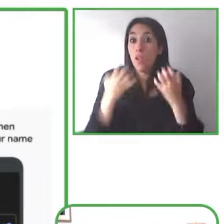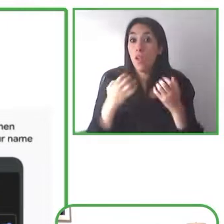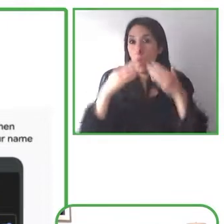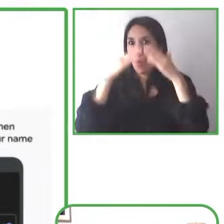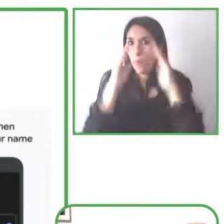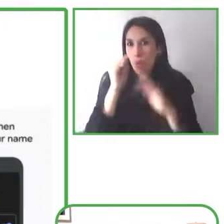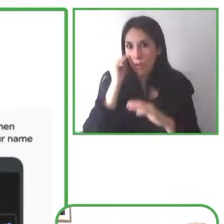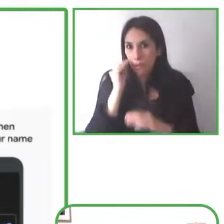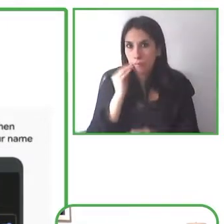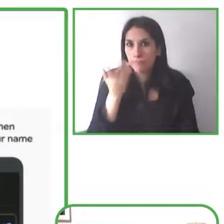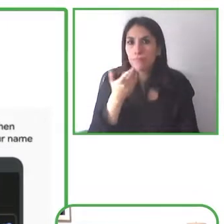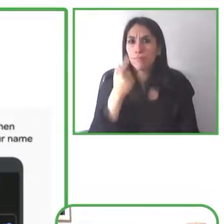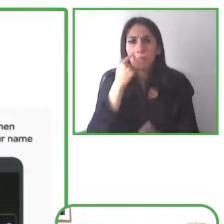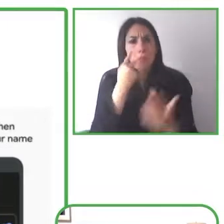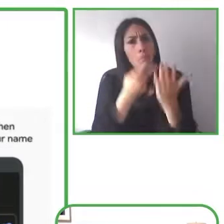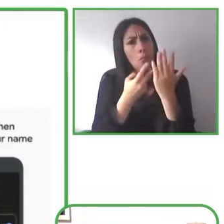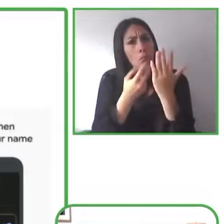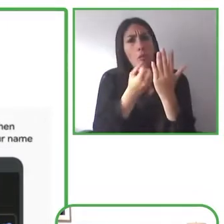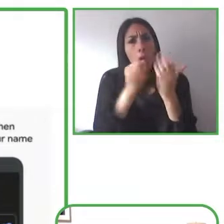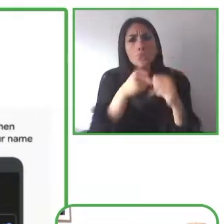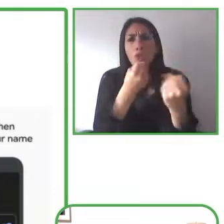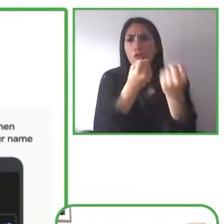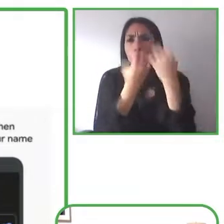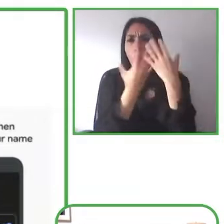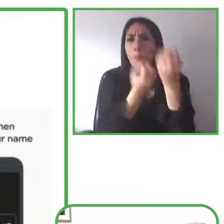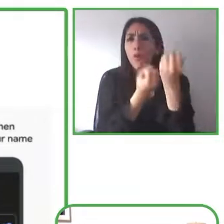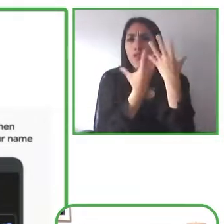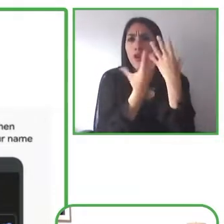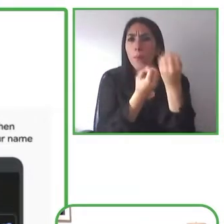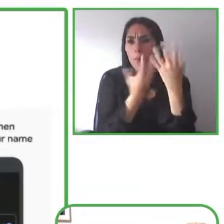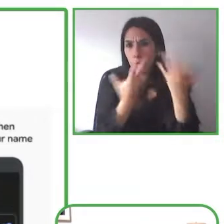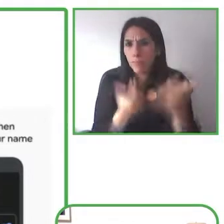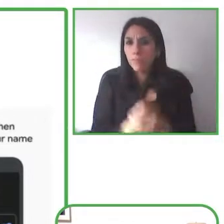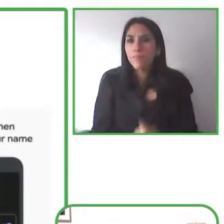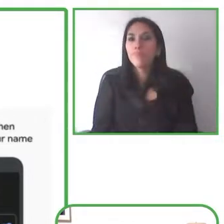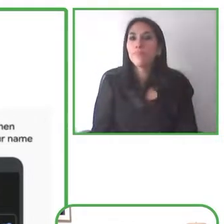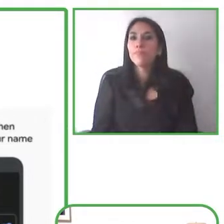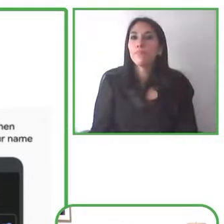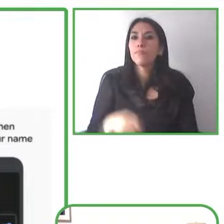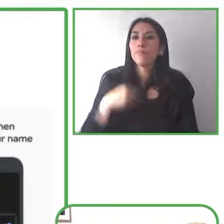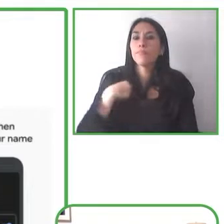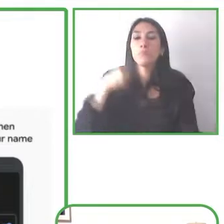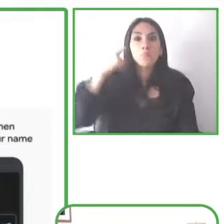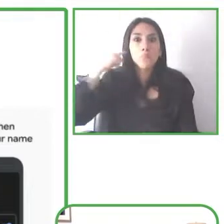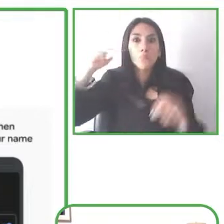alarm going off or a doorbell ringing or even water running and other items